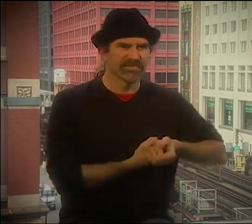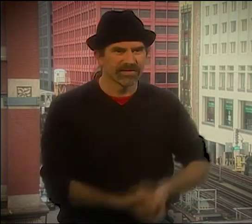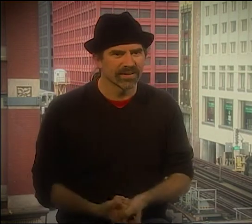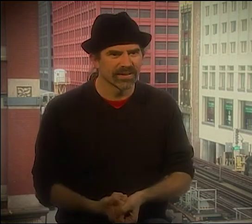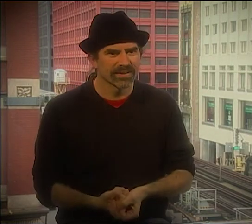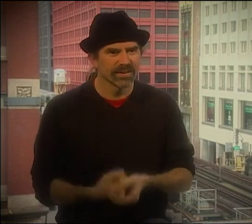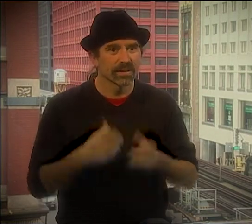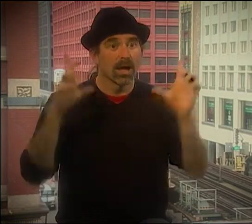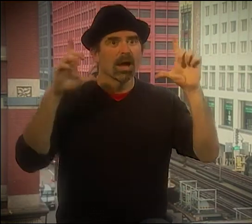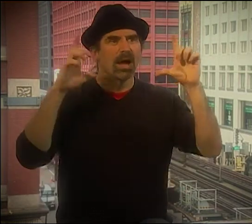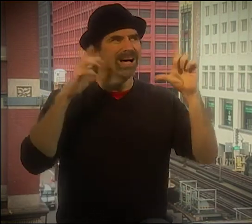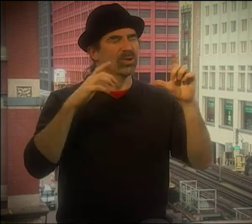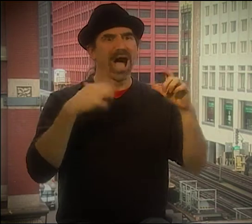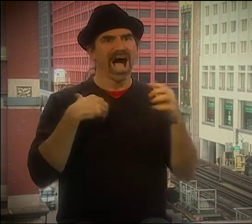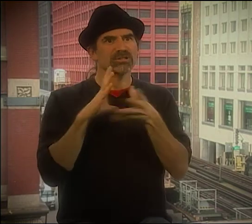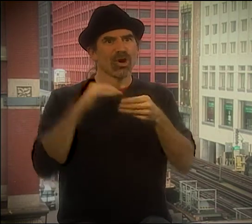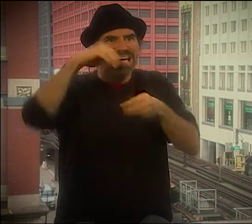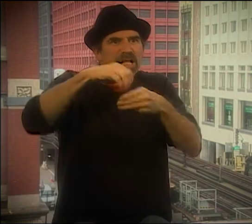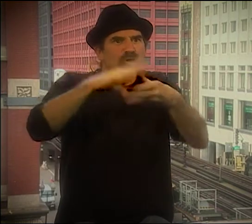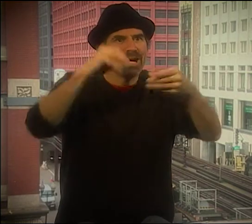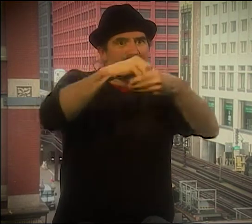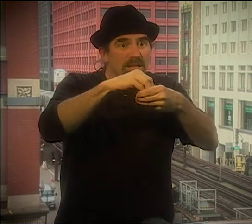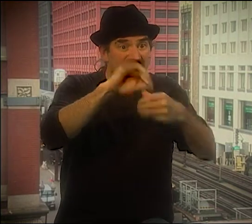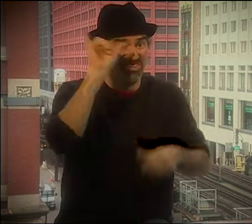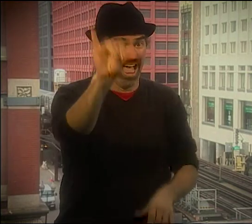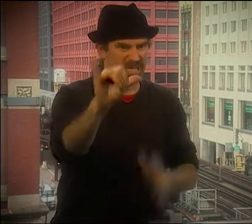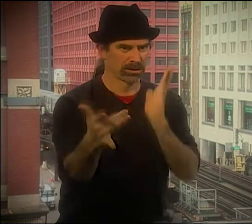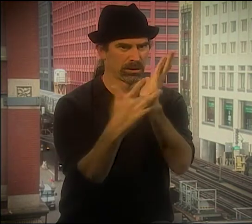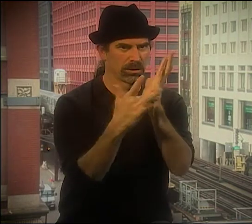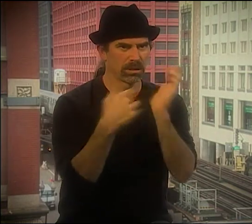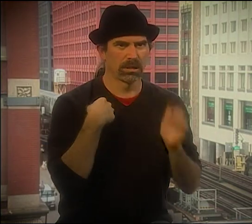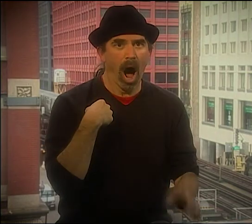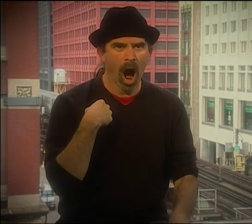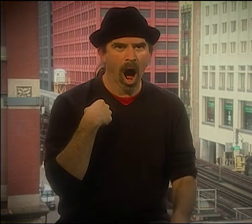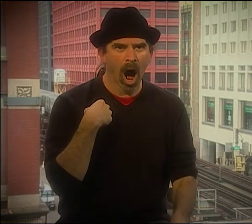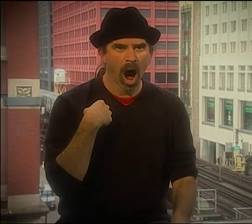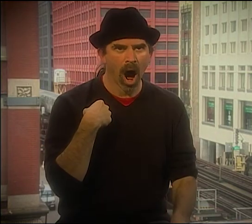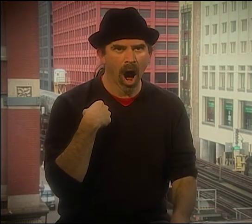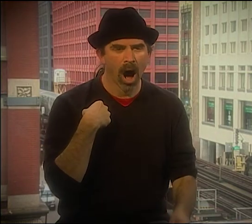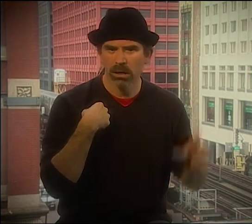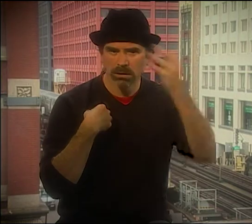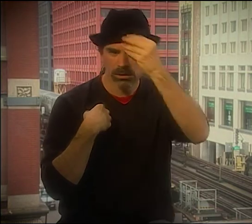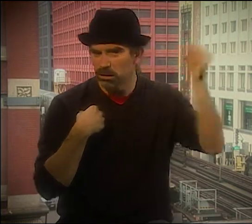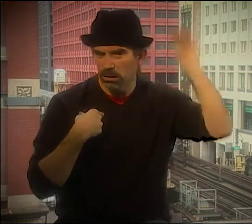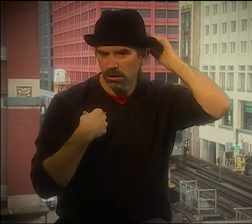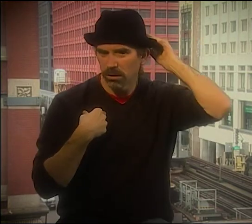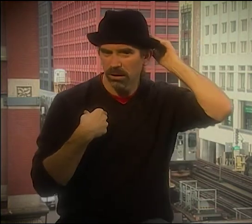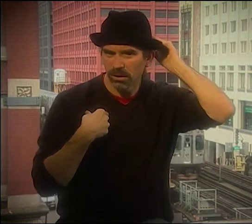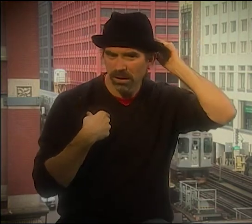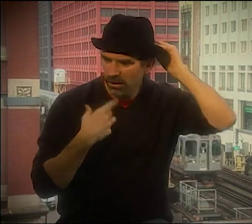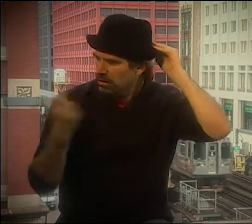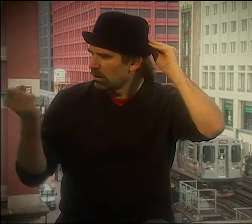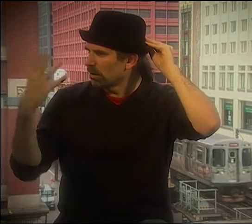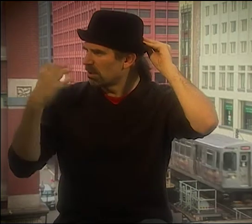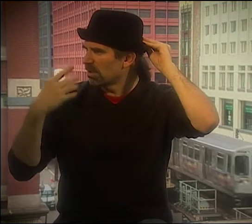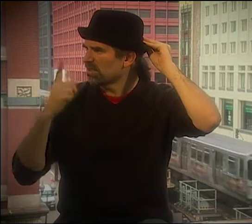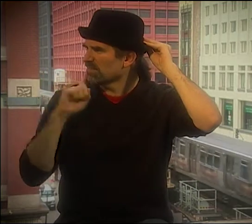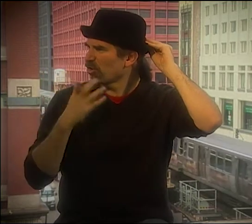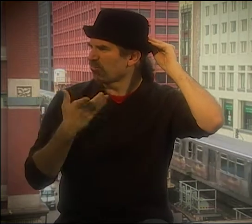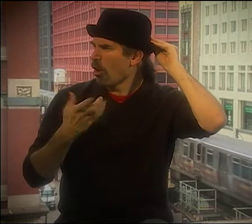AND THEN IT GOES BACK TO THE OTHER SWEET SORT OF STORY IN COLOR, AND IT GOES BACK AND FORTH, AND SOMEBODY'S TAKING OVER, AND THEY REALIZE THEY'RE GONNA FAIL.